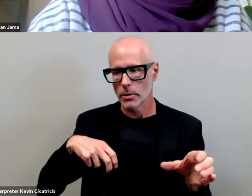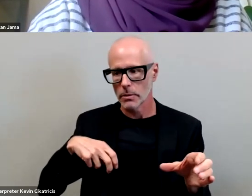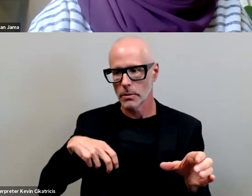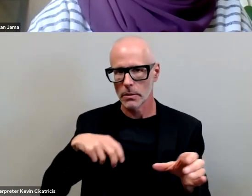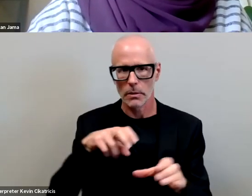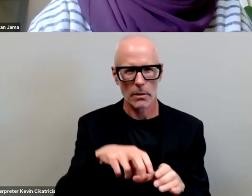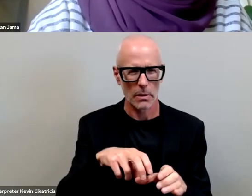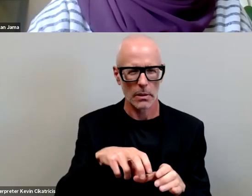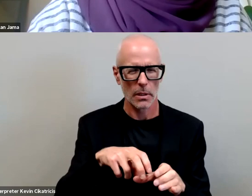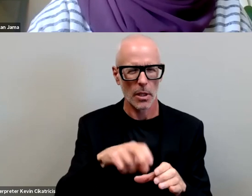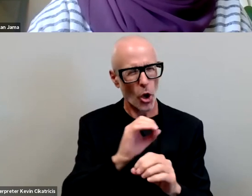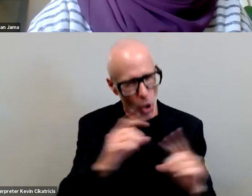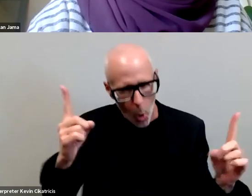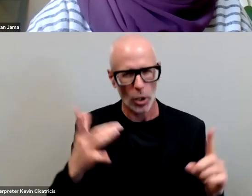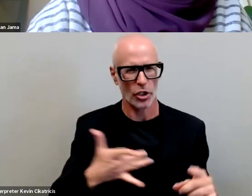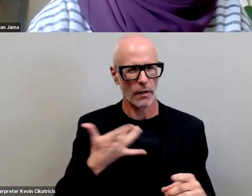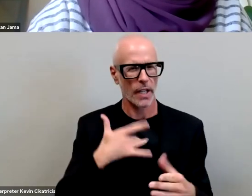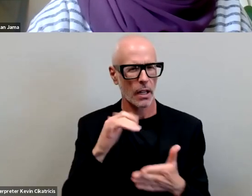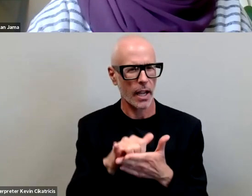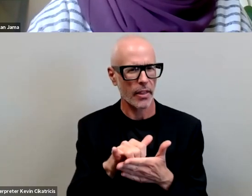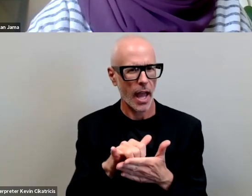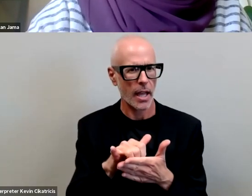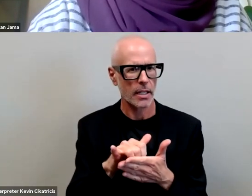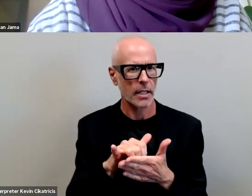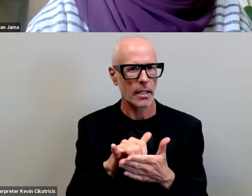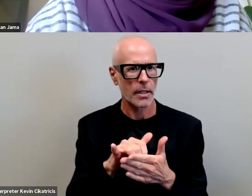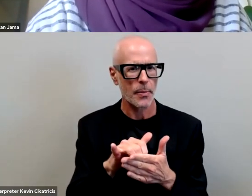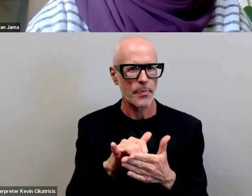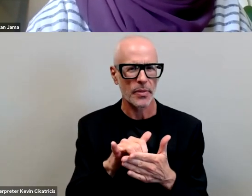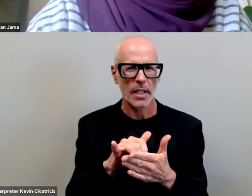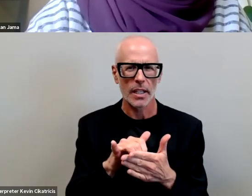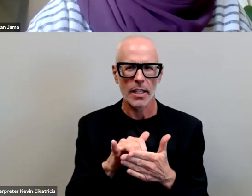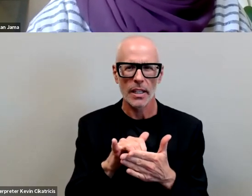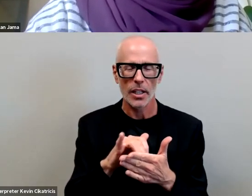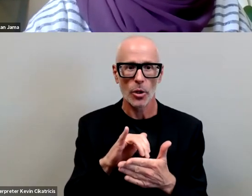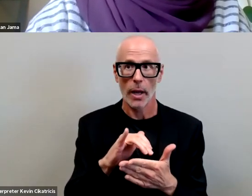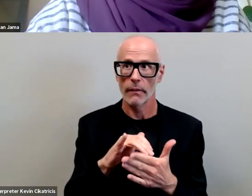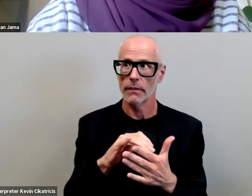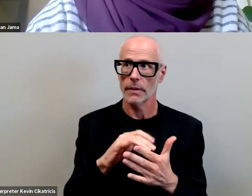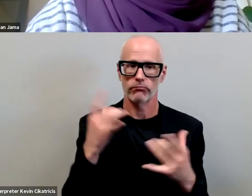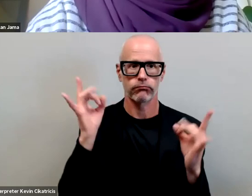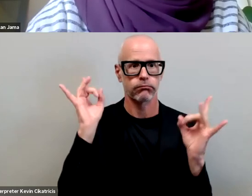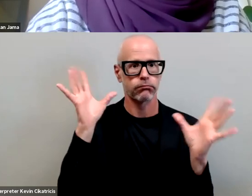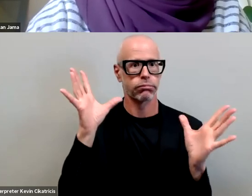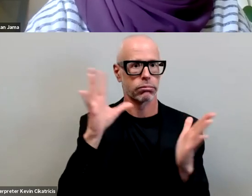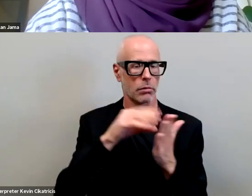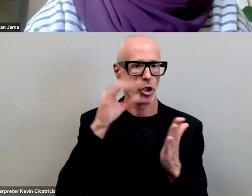like that but this is you know so you have all the school student debt and no degree that part